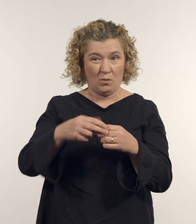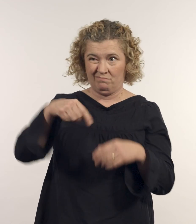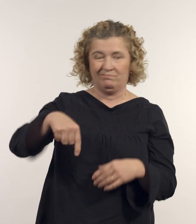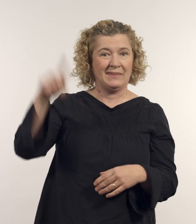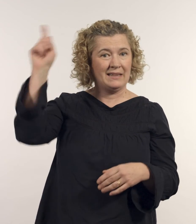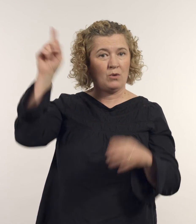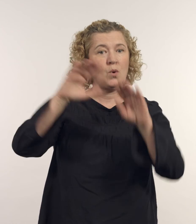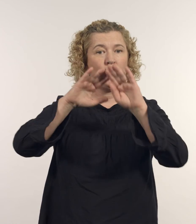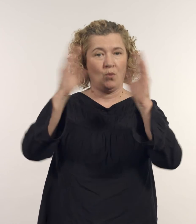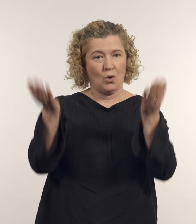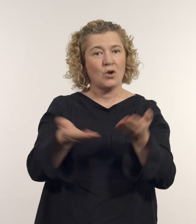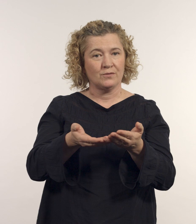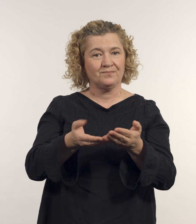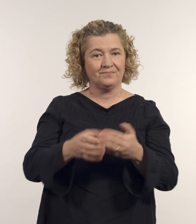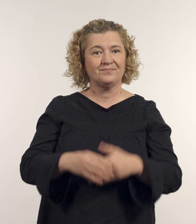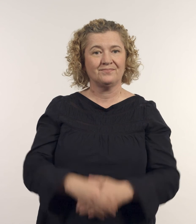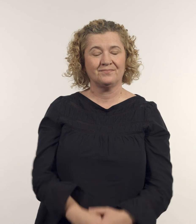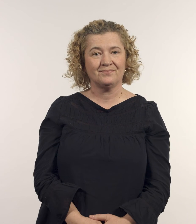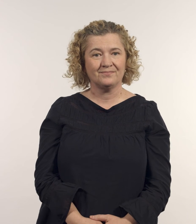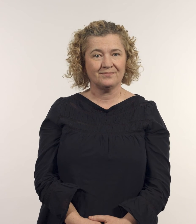some would say you can’t get much more 2021 than that.’